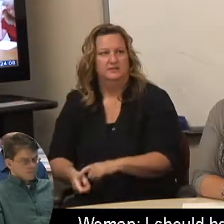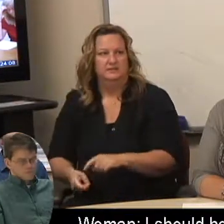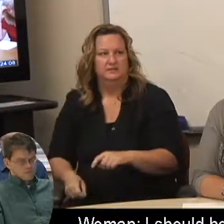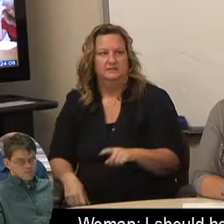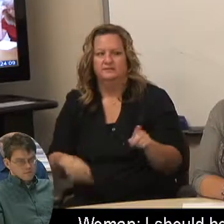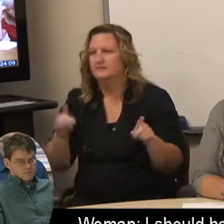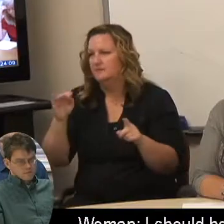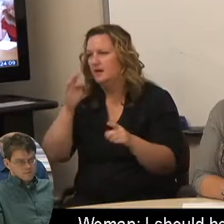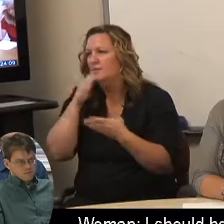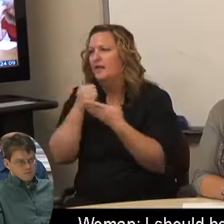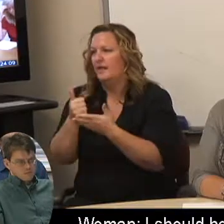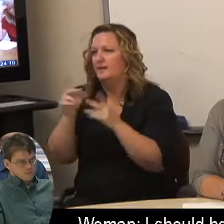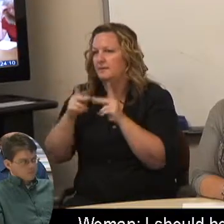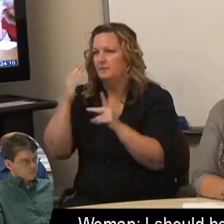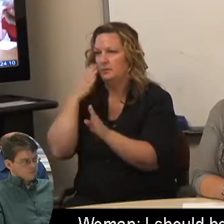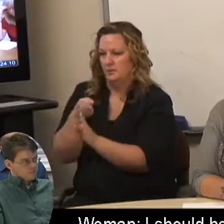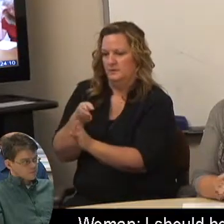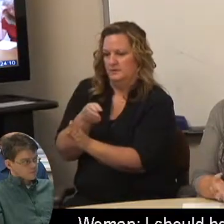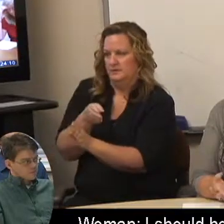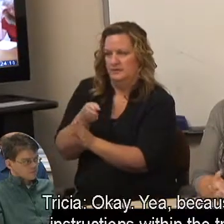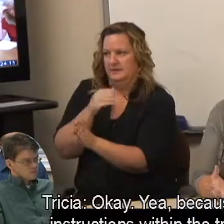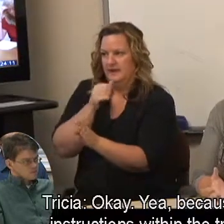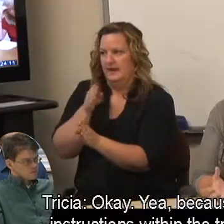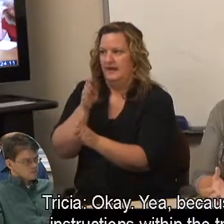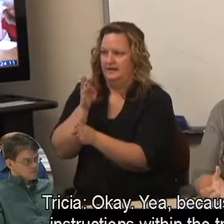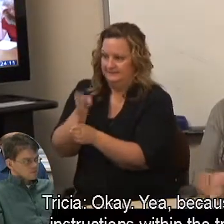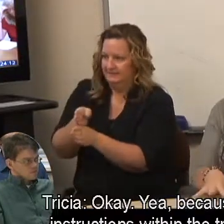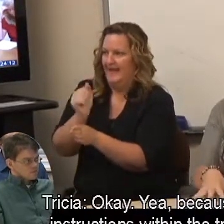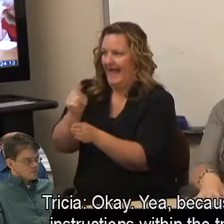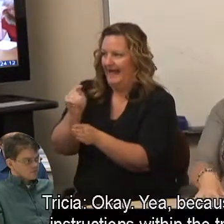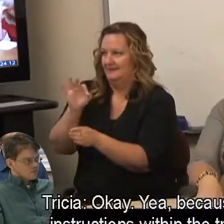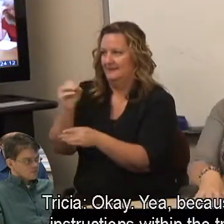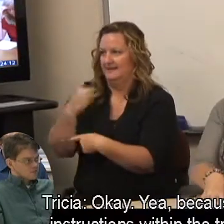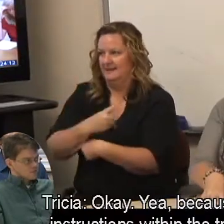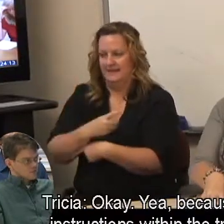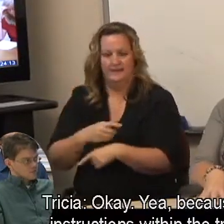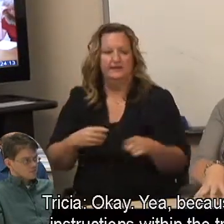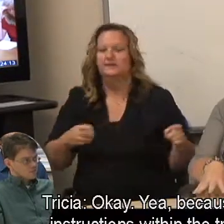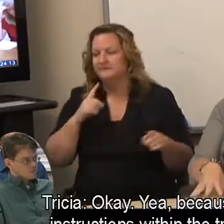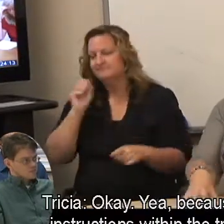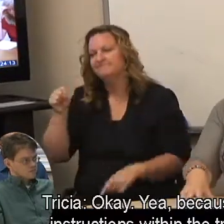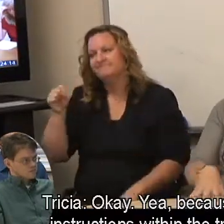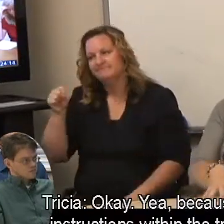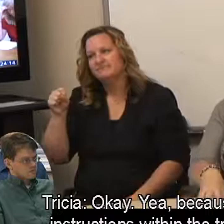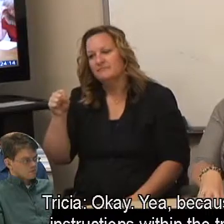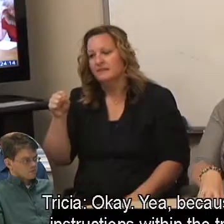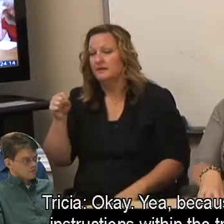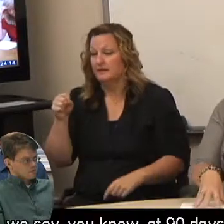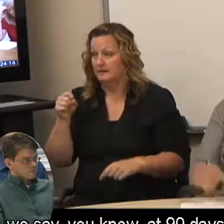I should hope. Tricia: Okay. Yea, because in our instructions within the training,